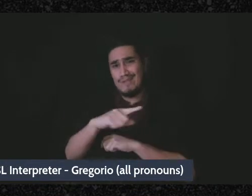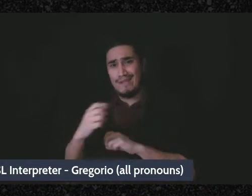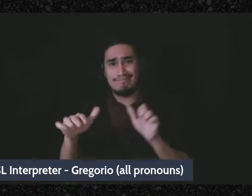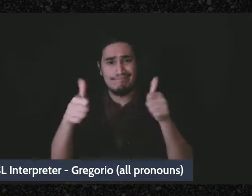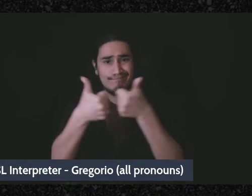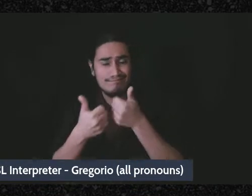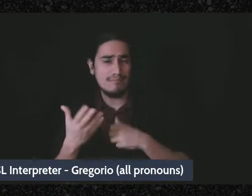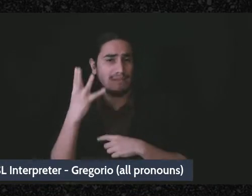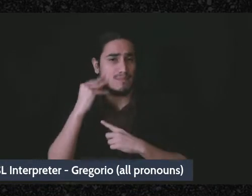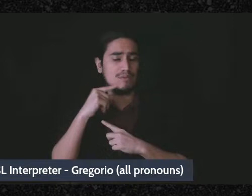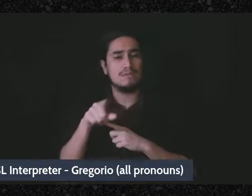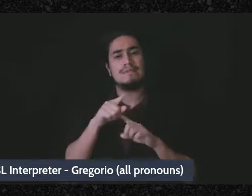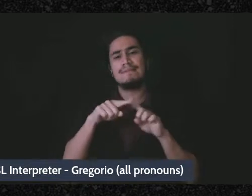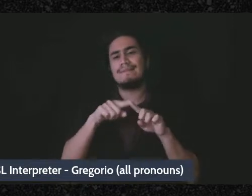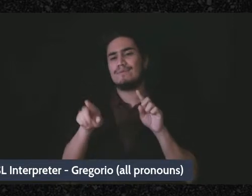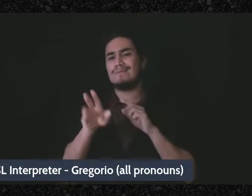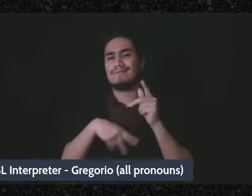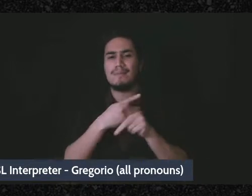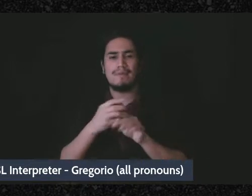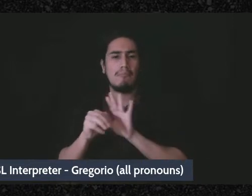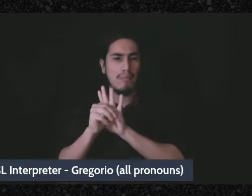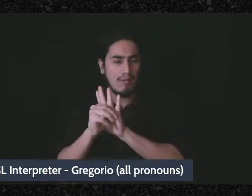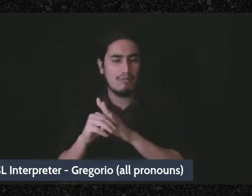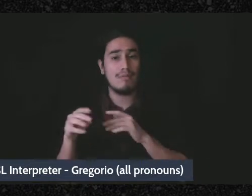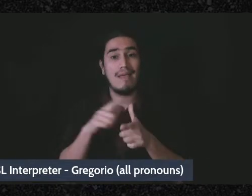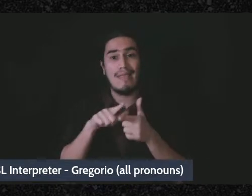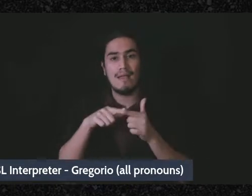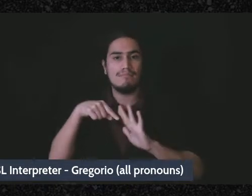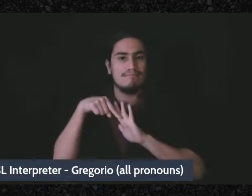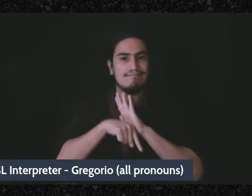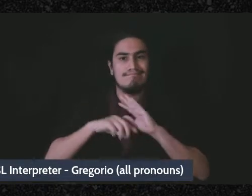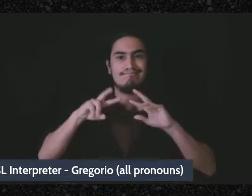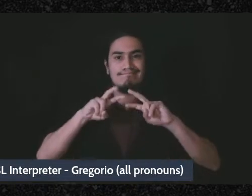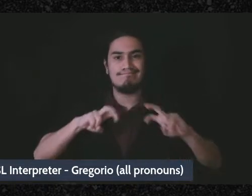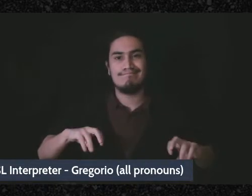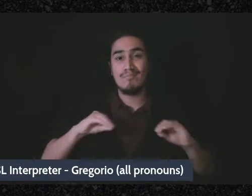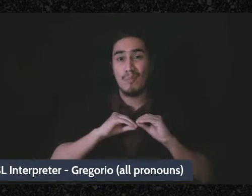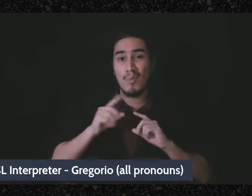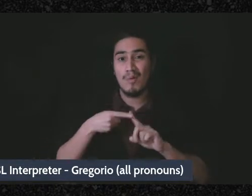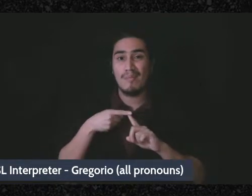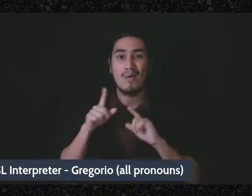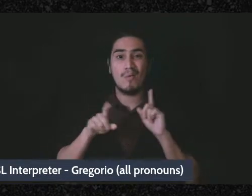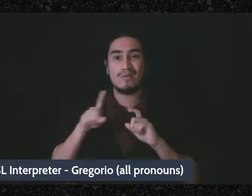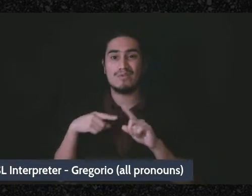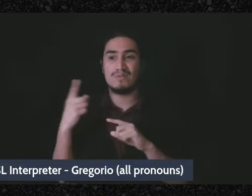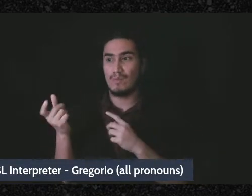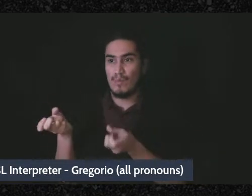different models. And then we're going to dig into the questions that were sent in ahead of time to